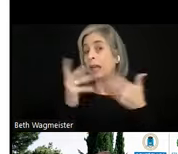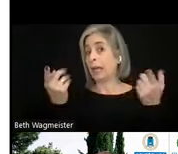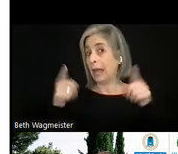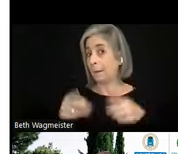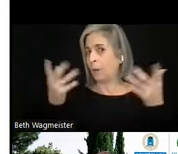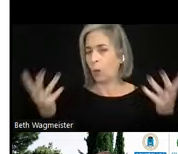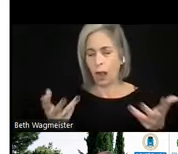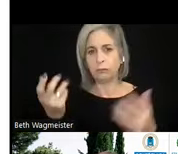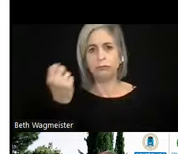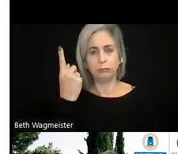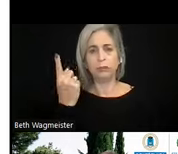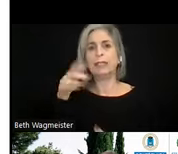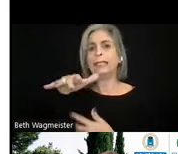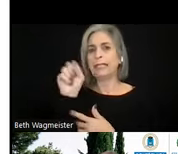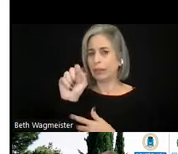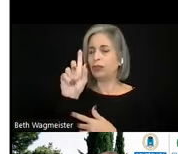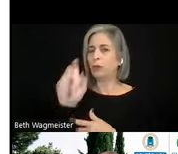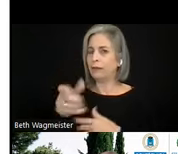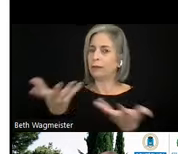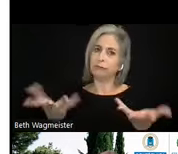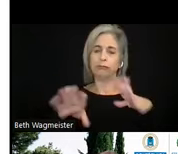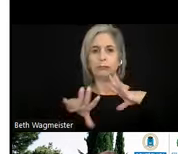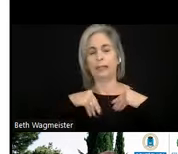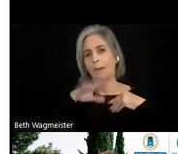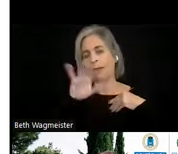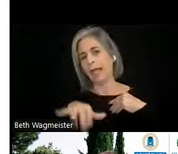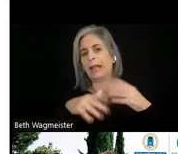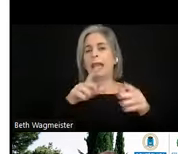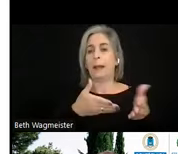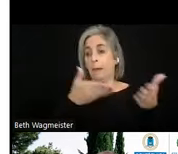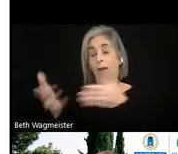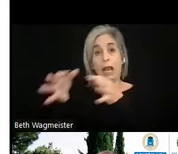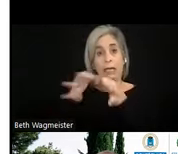yes, you have to deal with that. Then you have to provide the captions if they exist. You have